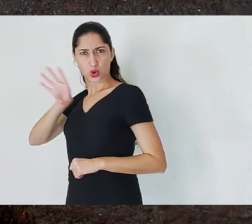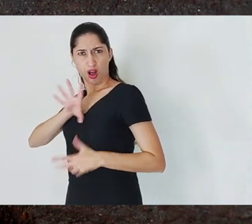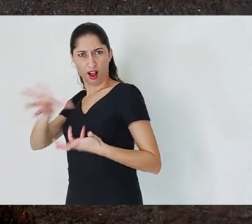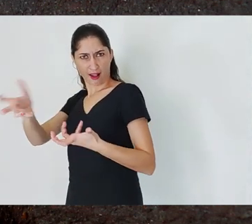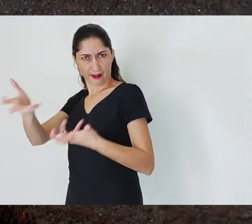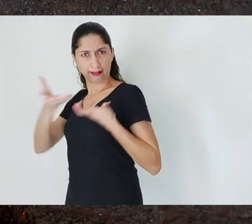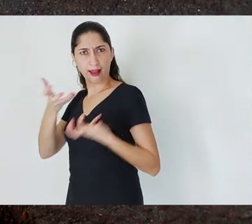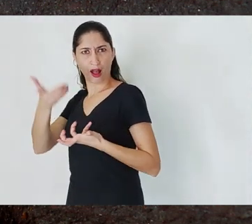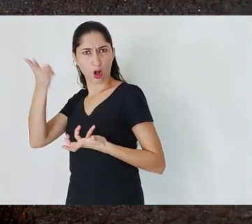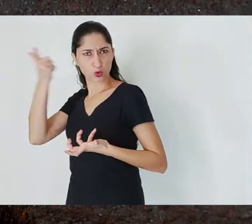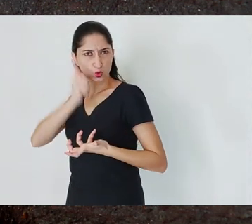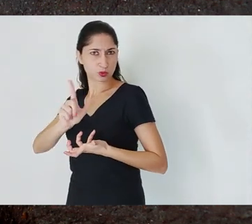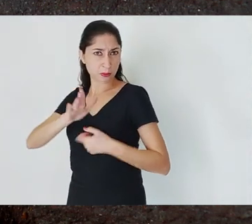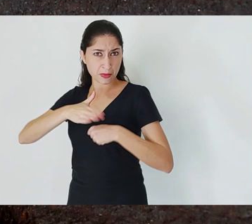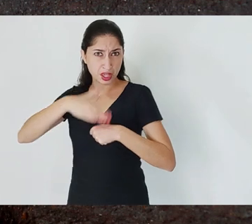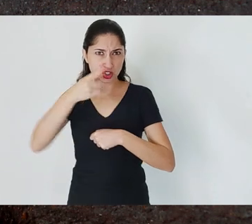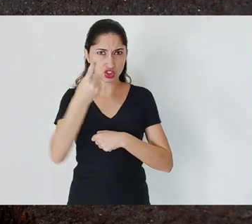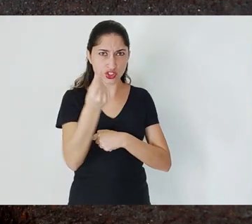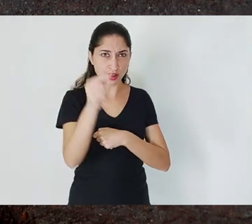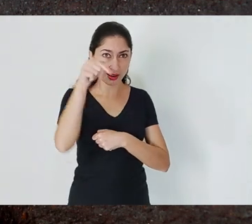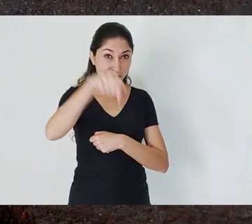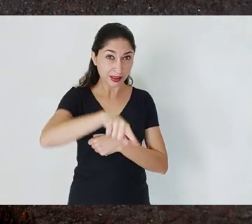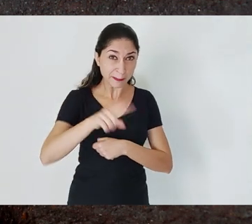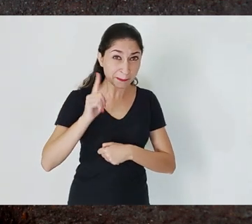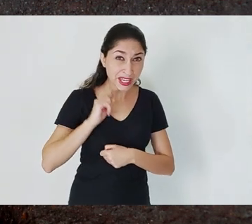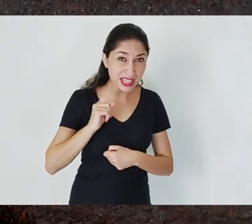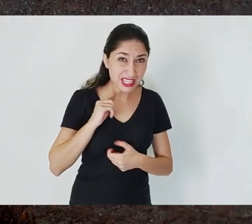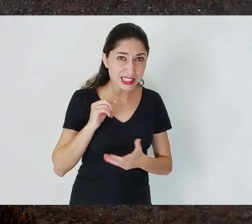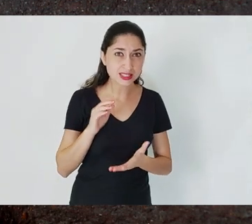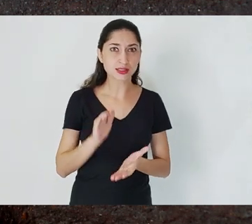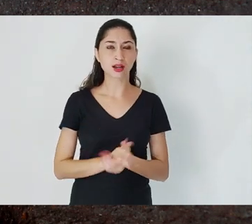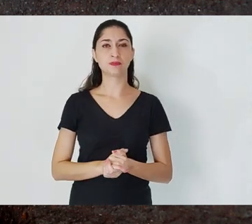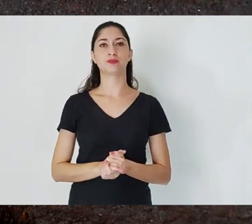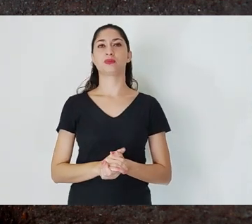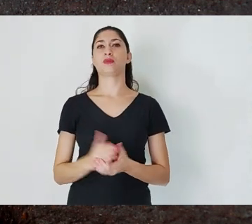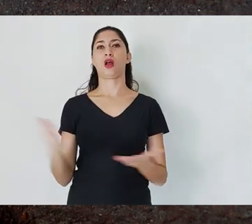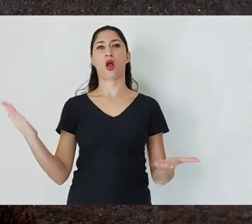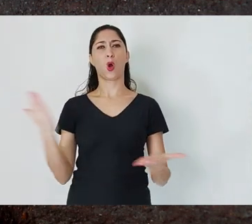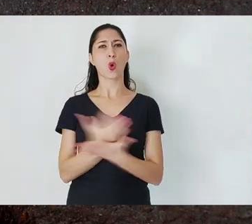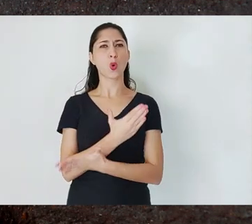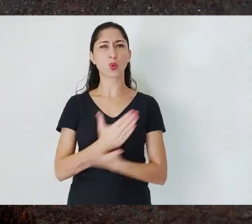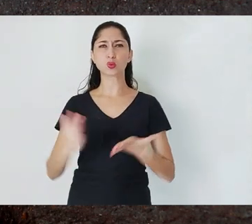this encourages or motivates the intensification of some